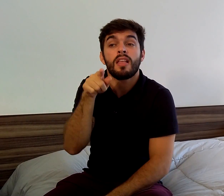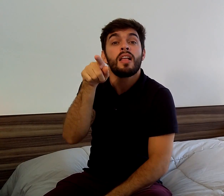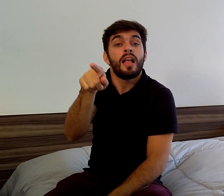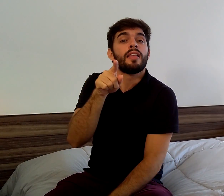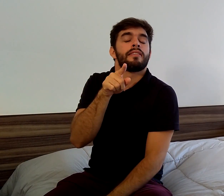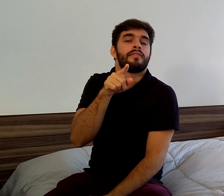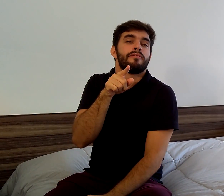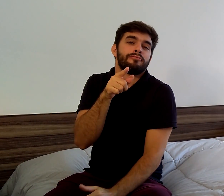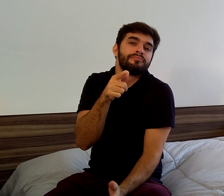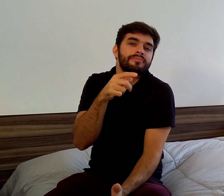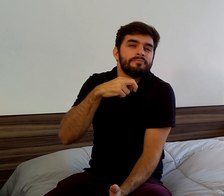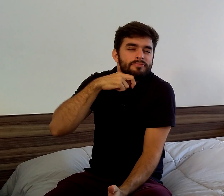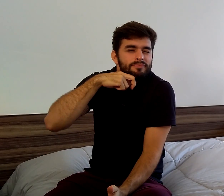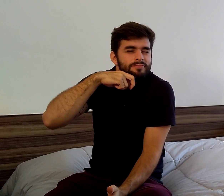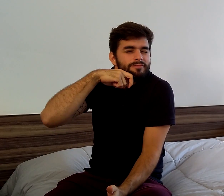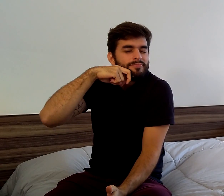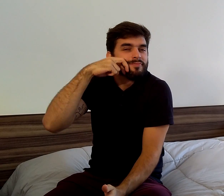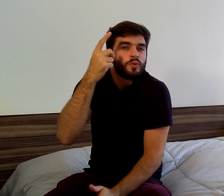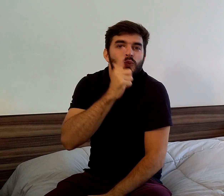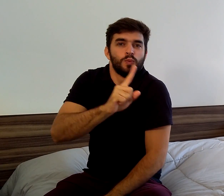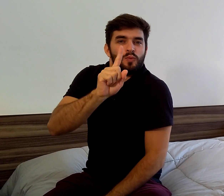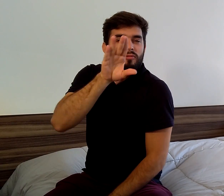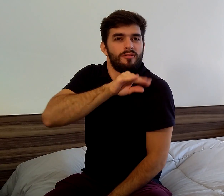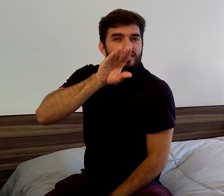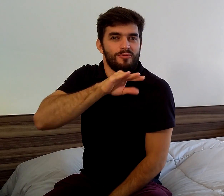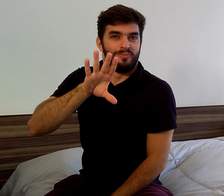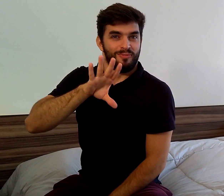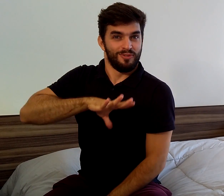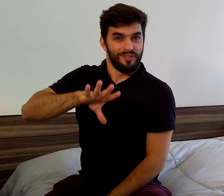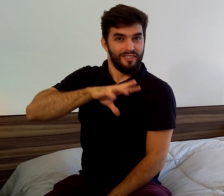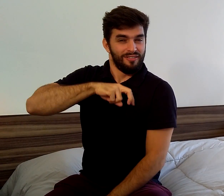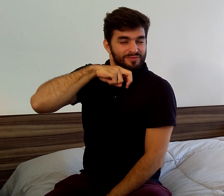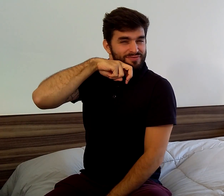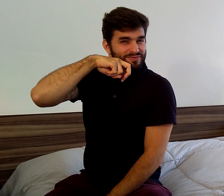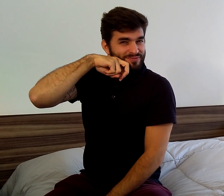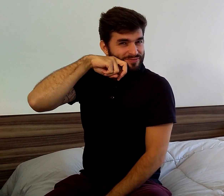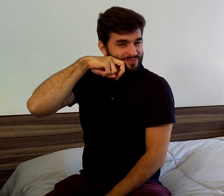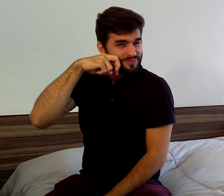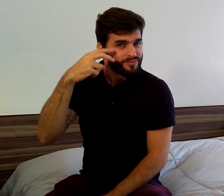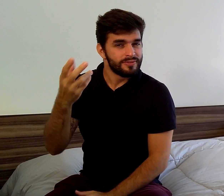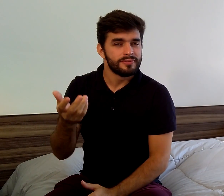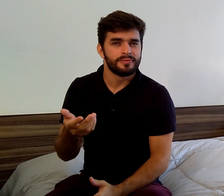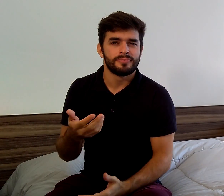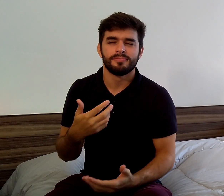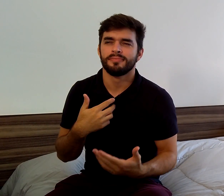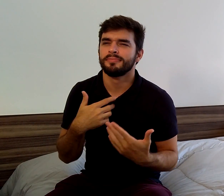she couldn't speak Portuguese right, so she was ashamed.